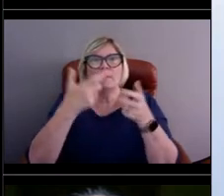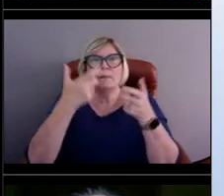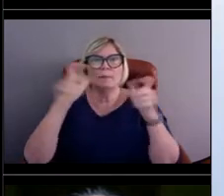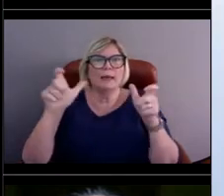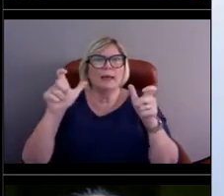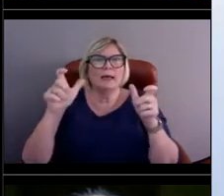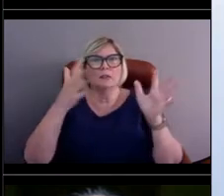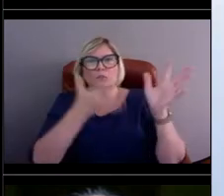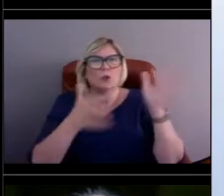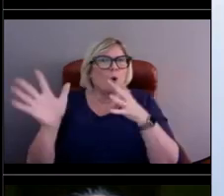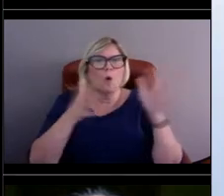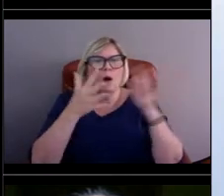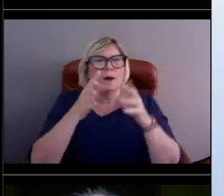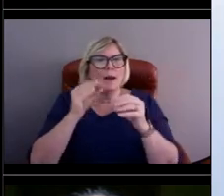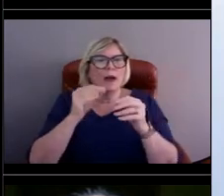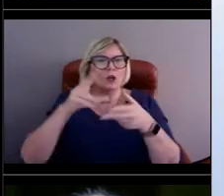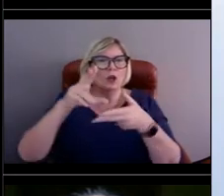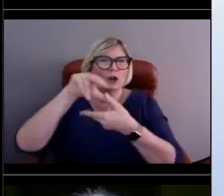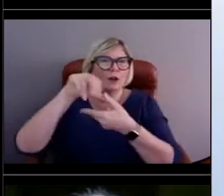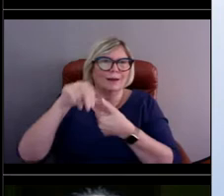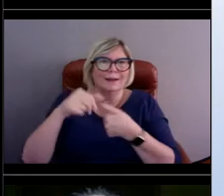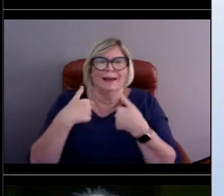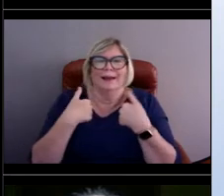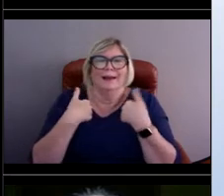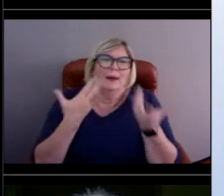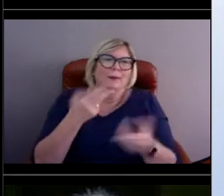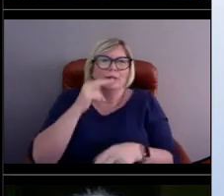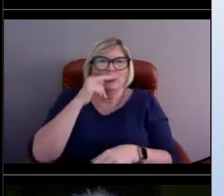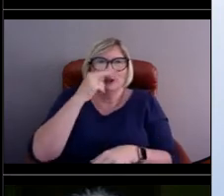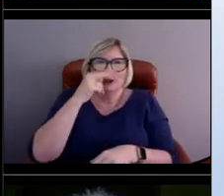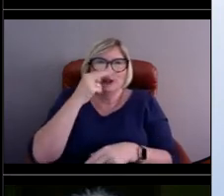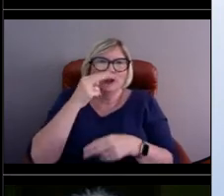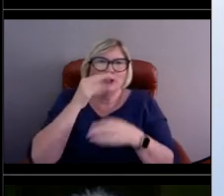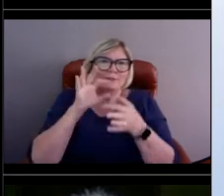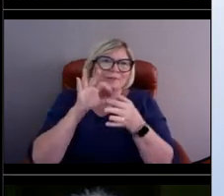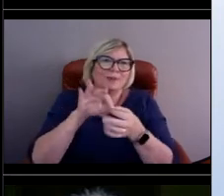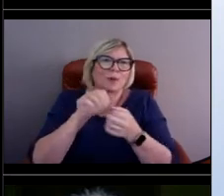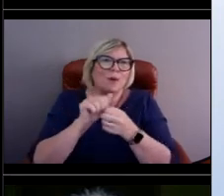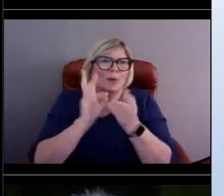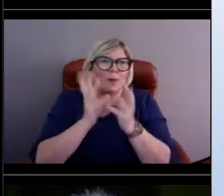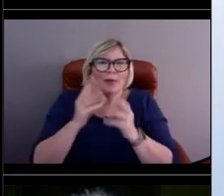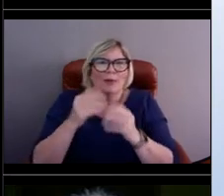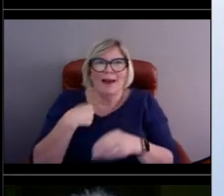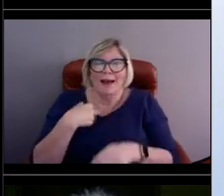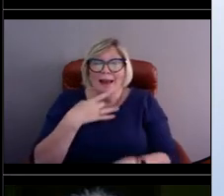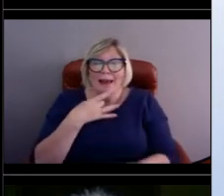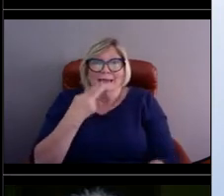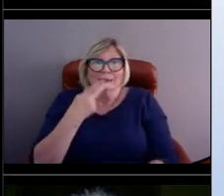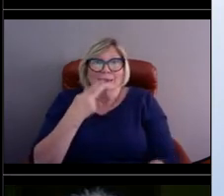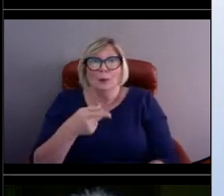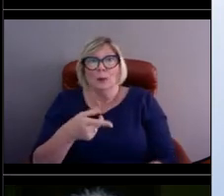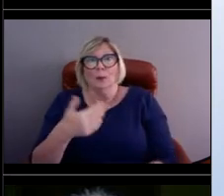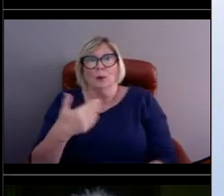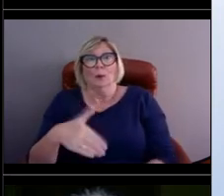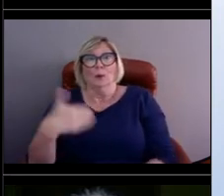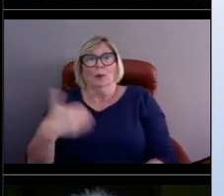I'm a big weather nerd, so I like watching all the extreme data come in and say, "Ooh, there's high winds.